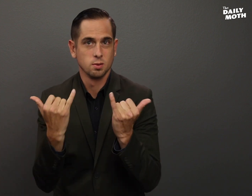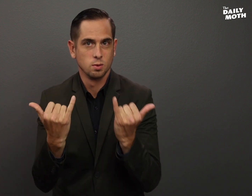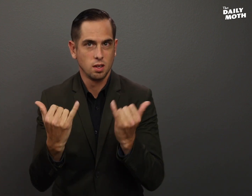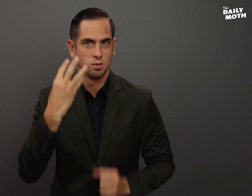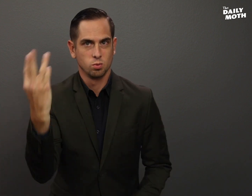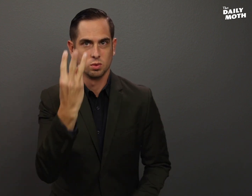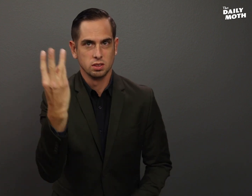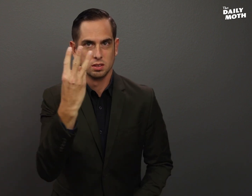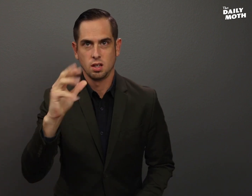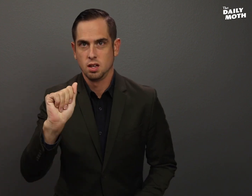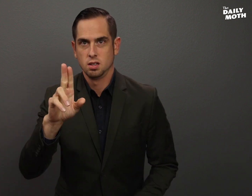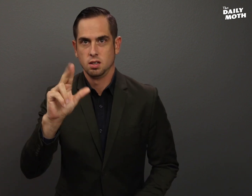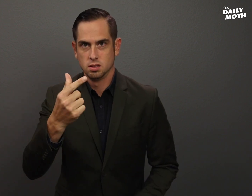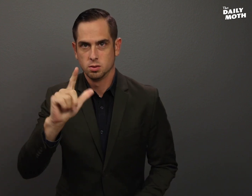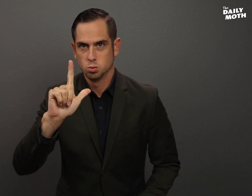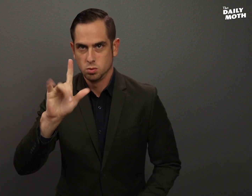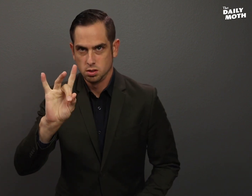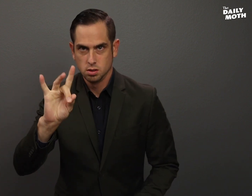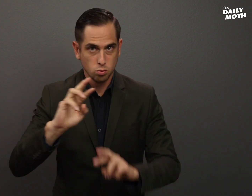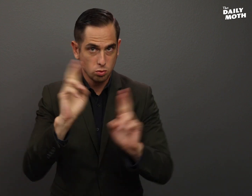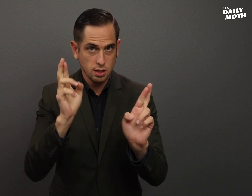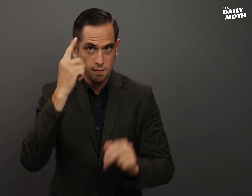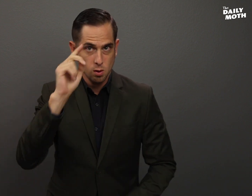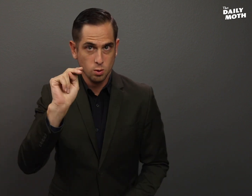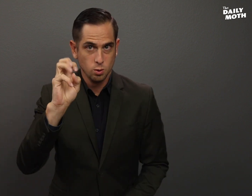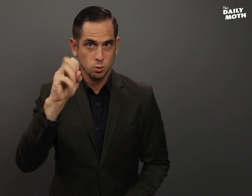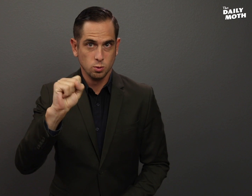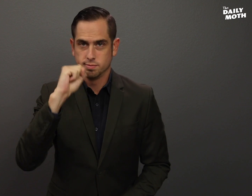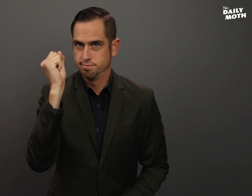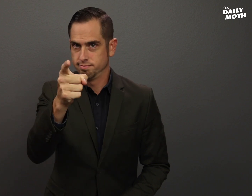It's Wednesday, August 28. Ready for the news?